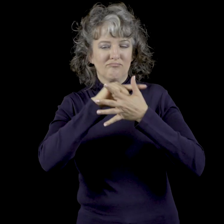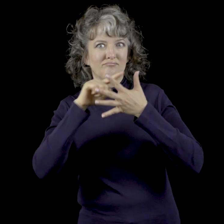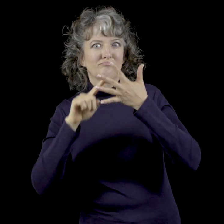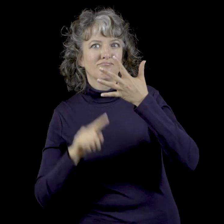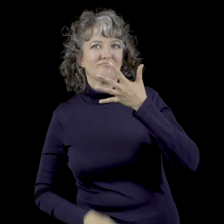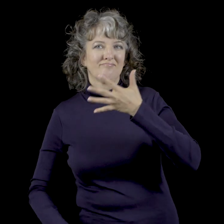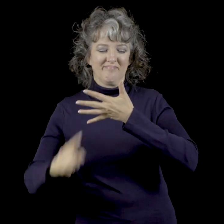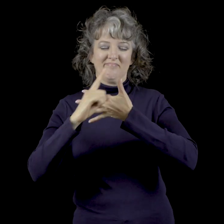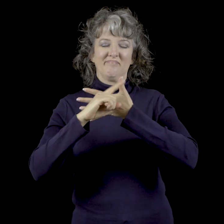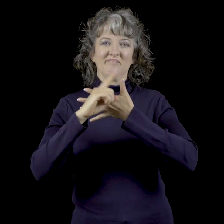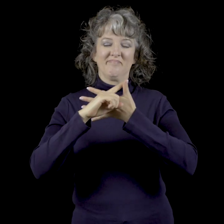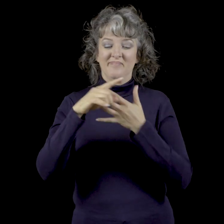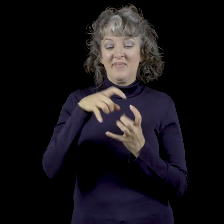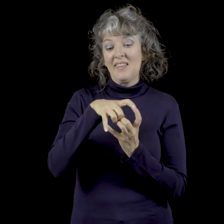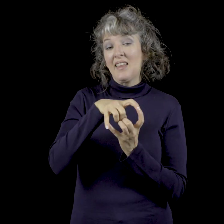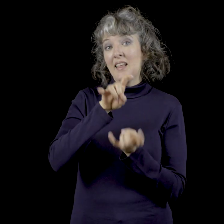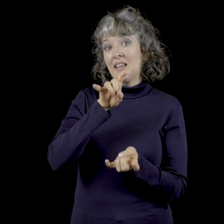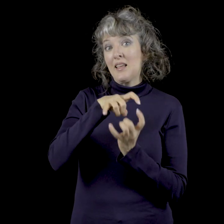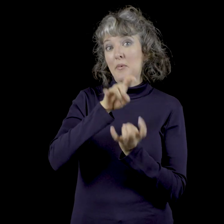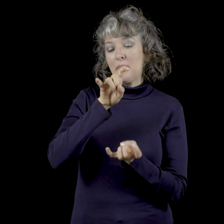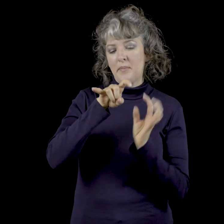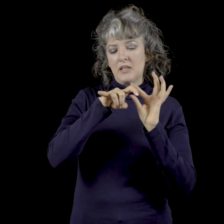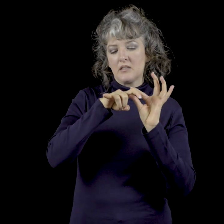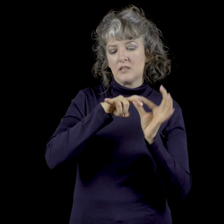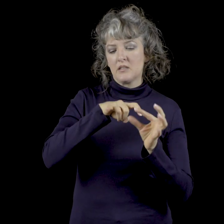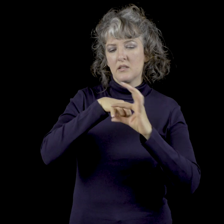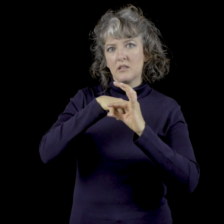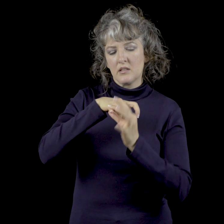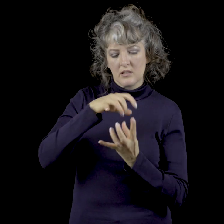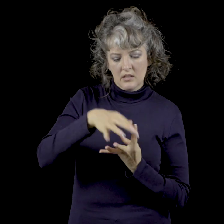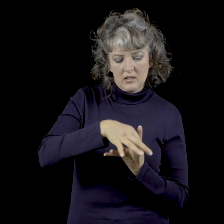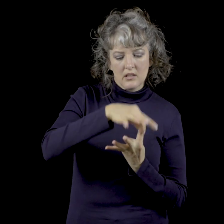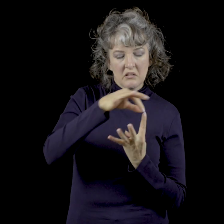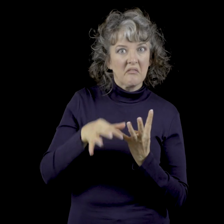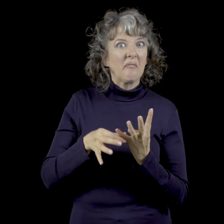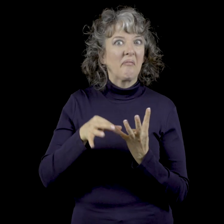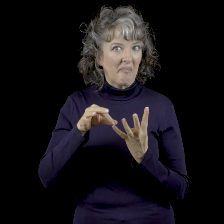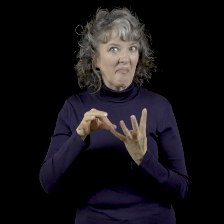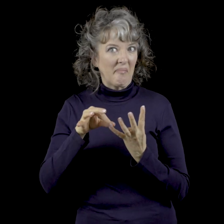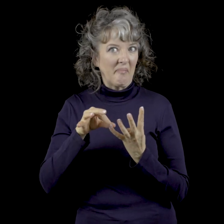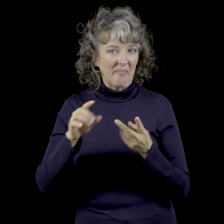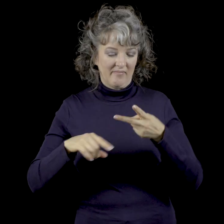A whole list here. We have hippopotamus ivory.